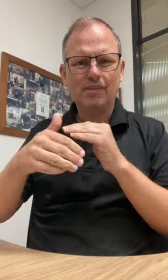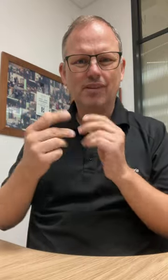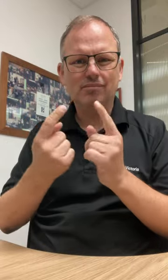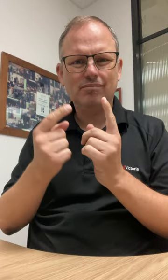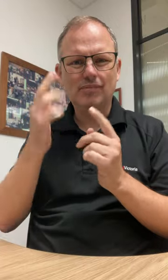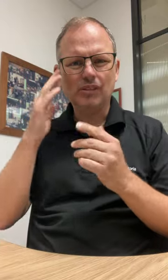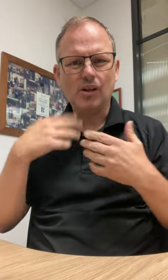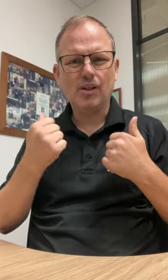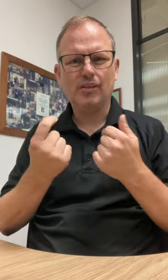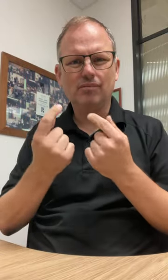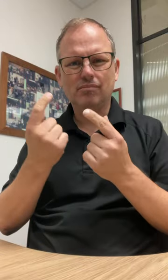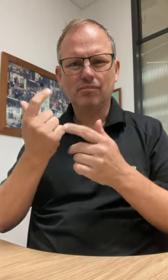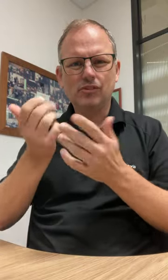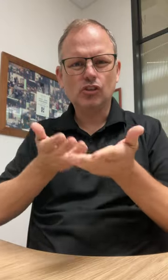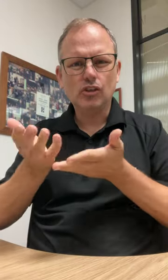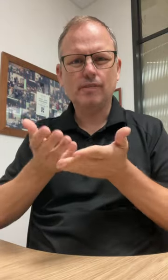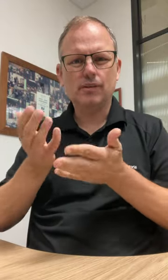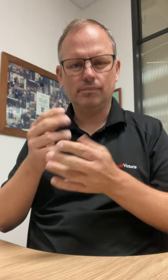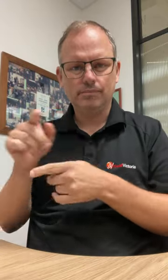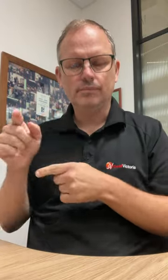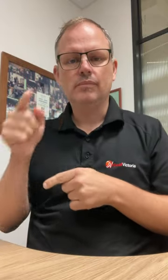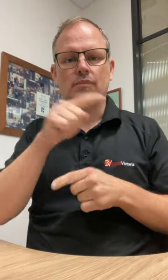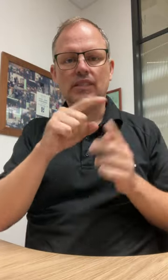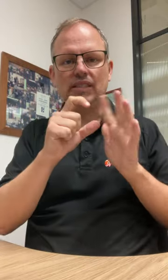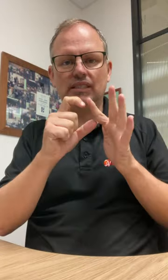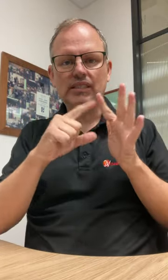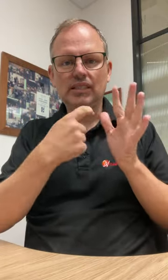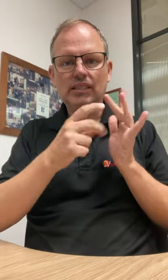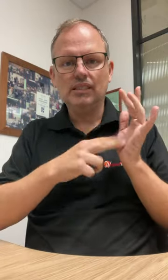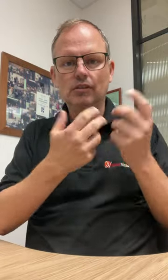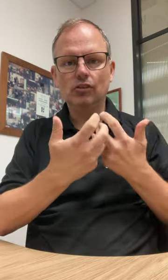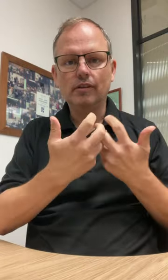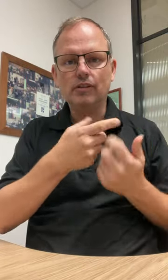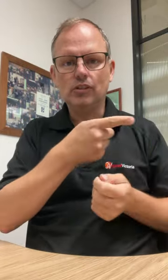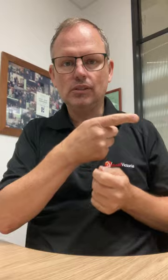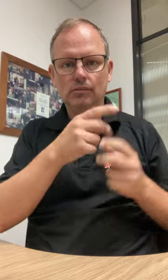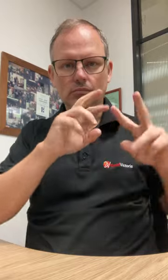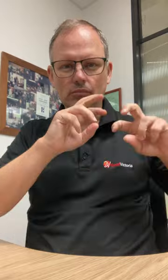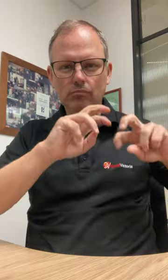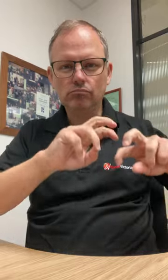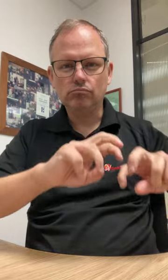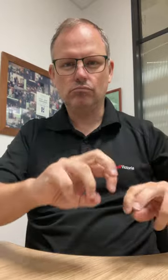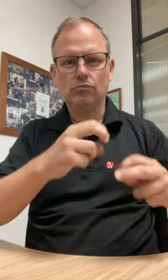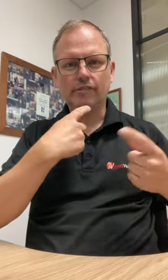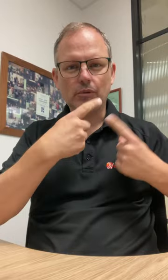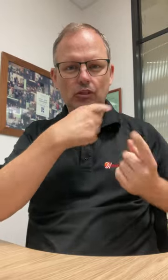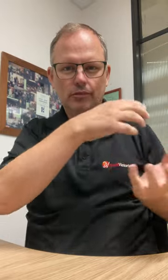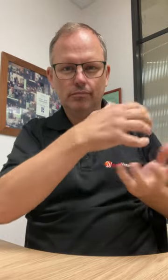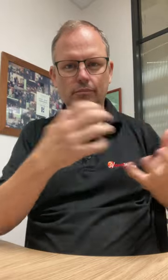working in the mental health sector and providing services, and Deakin University with their expertise